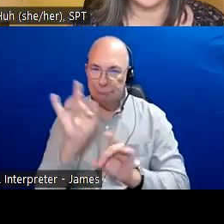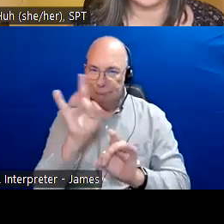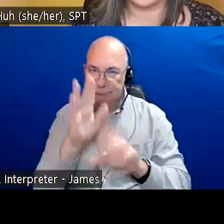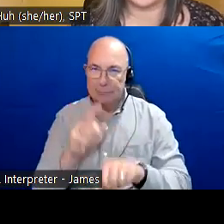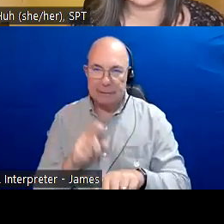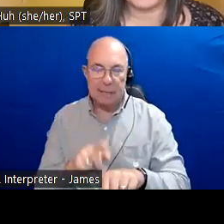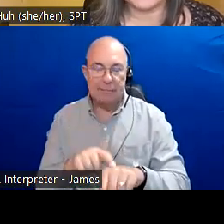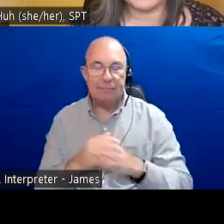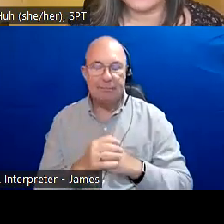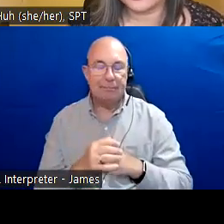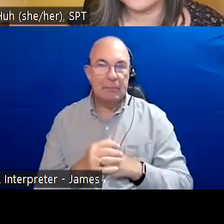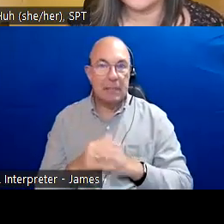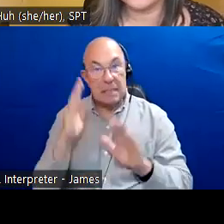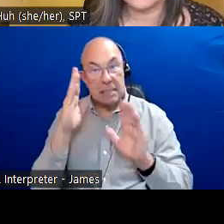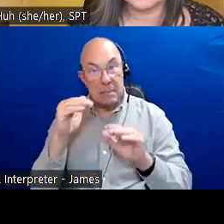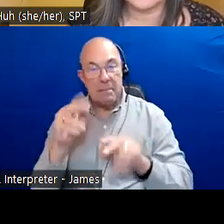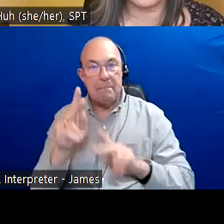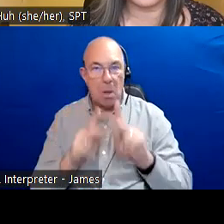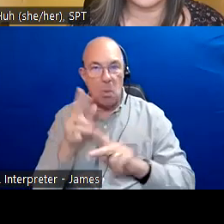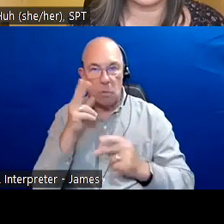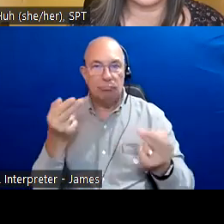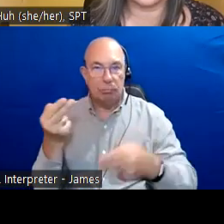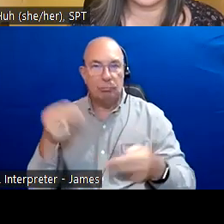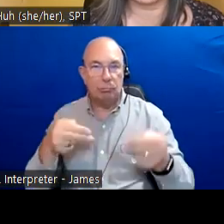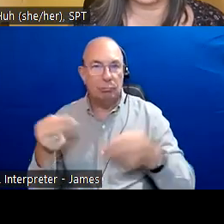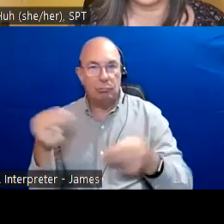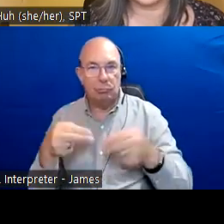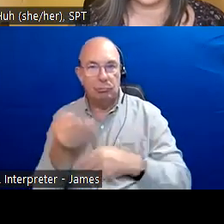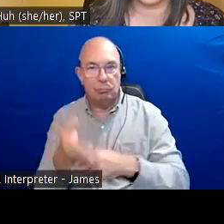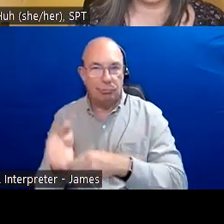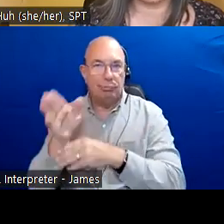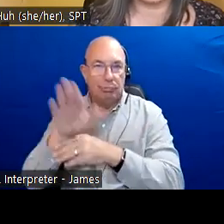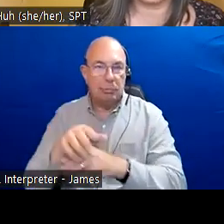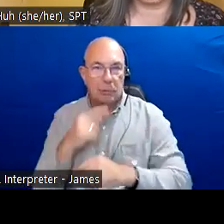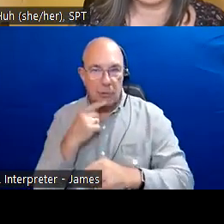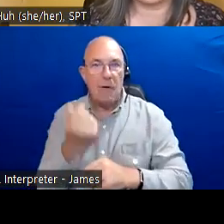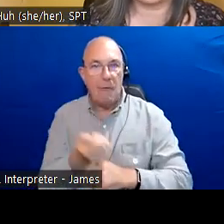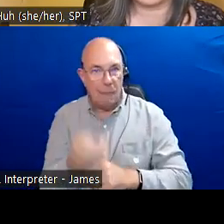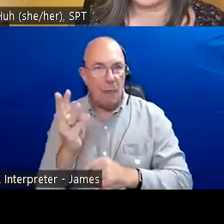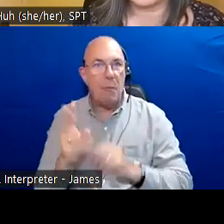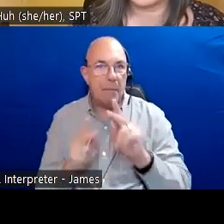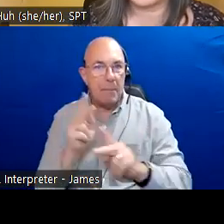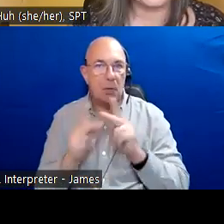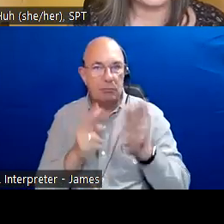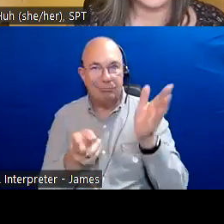We are just allowing folks to enter the room. Hi everyone we will begin in about one minute.